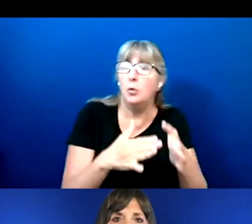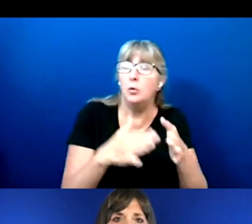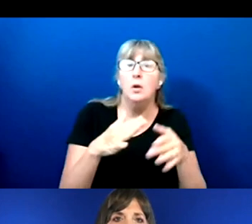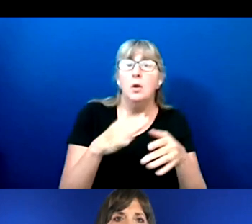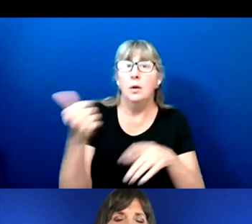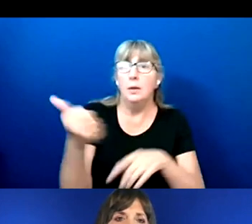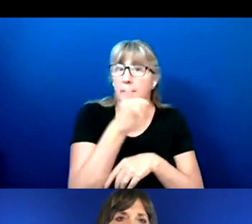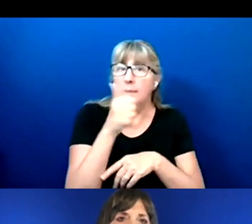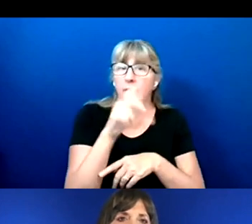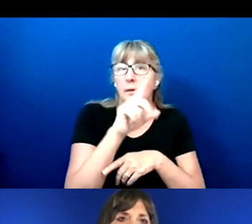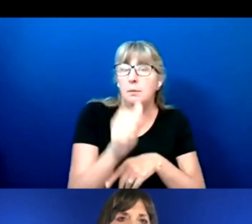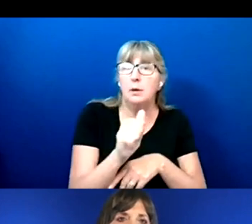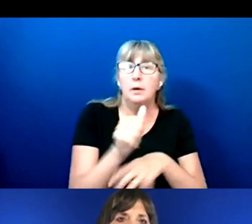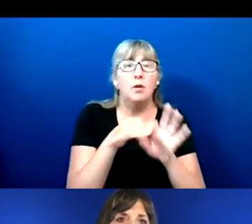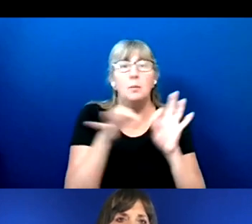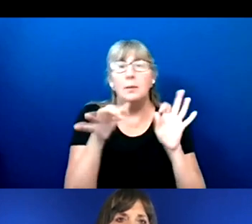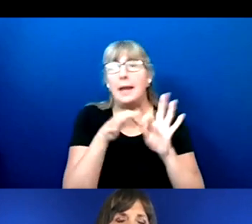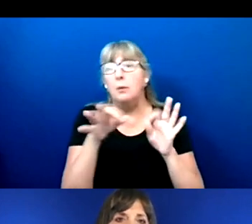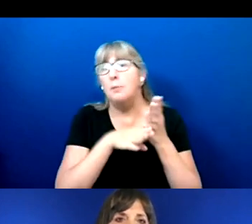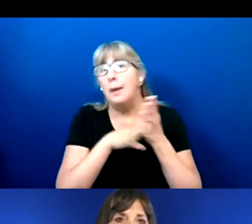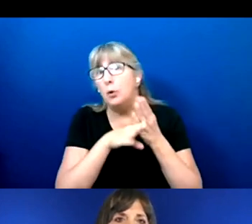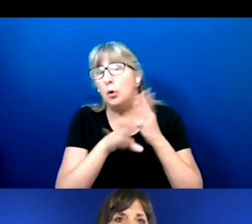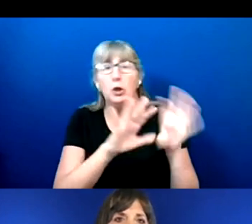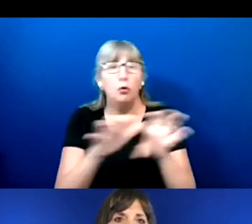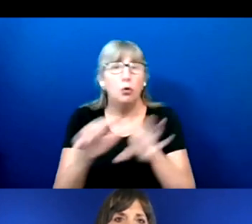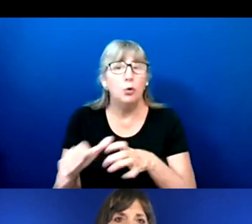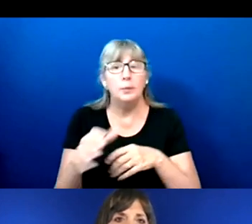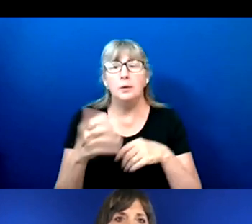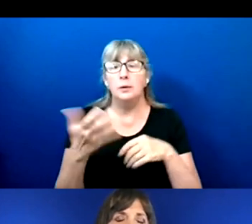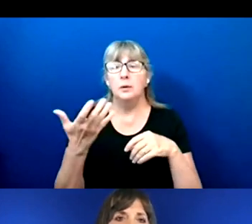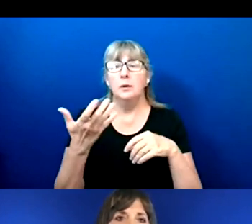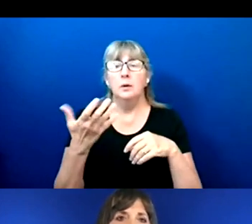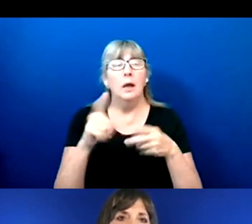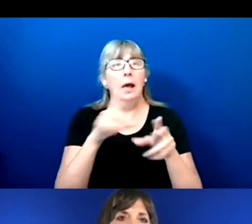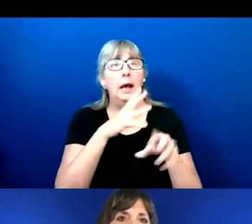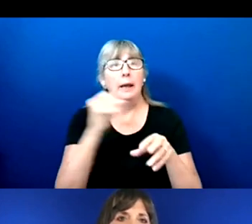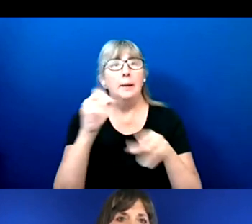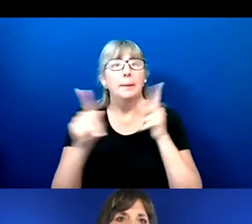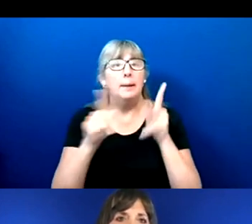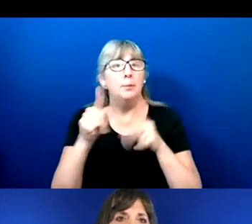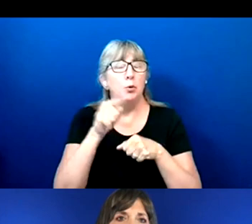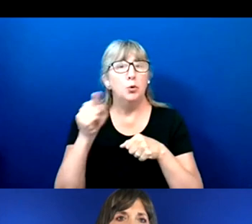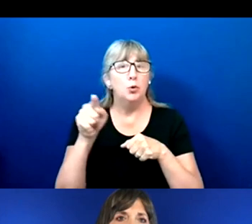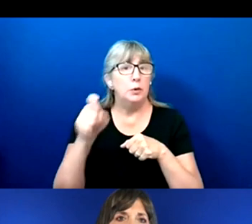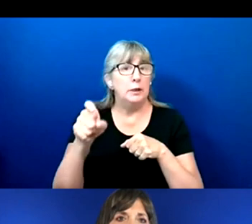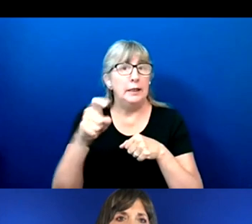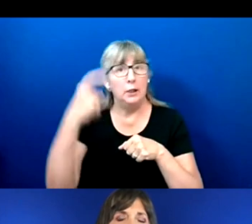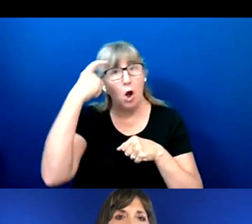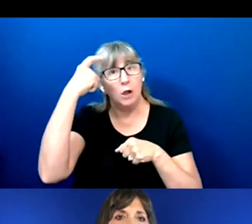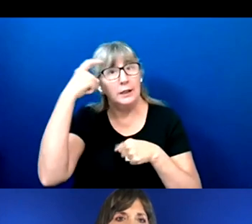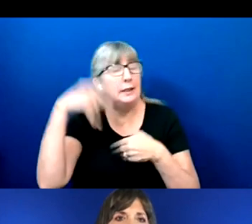who come from language minority groups, also people who need cognitive accessibility.